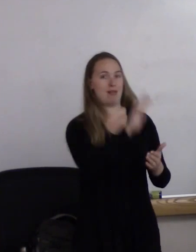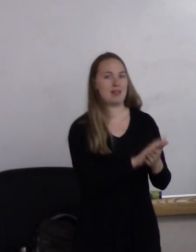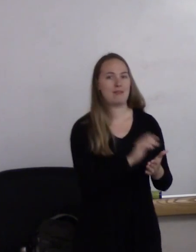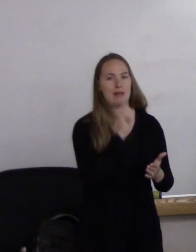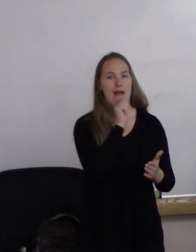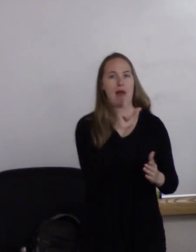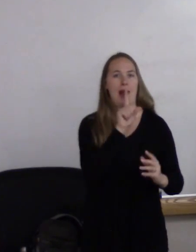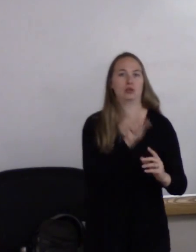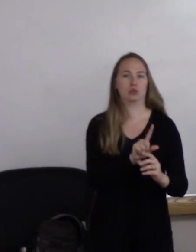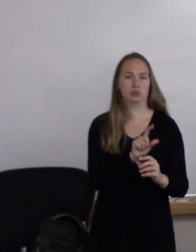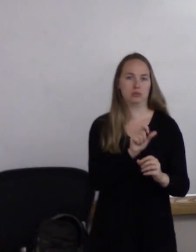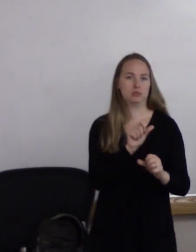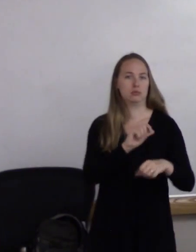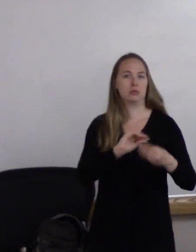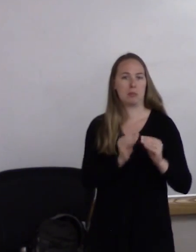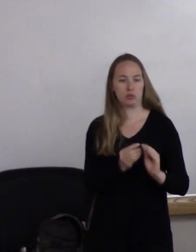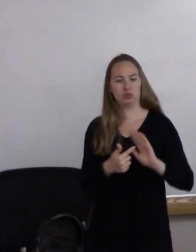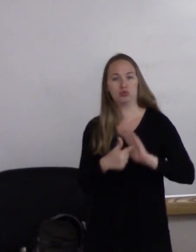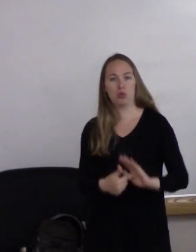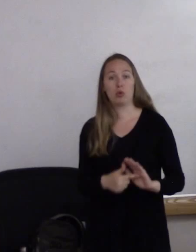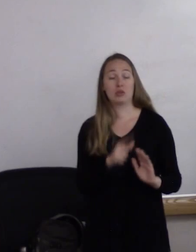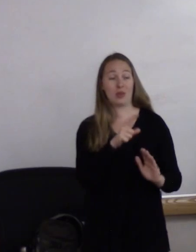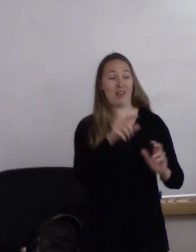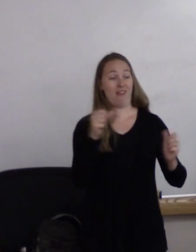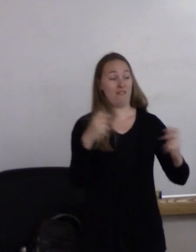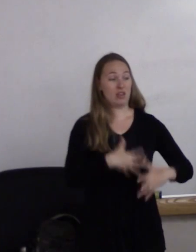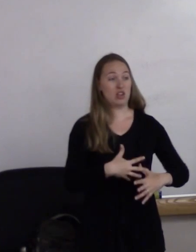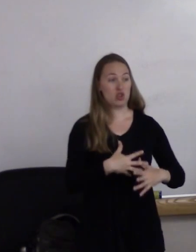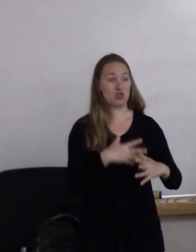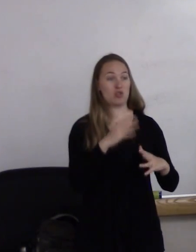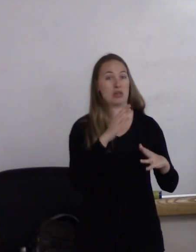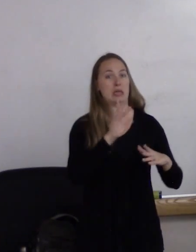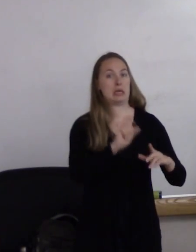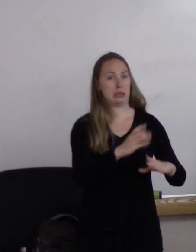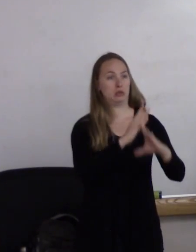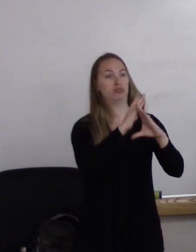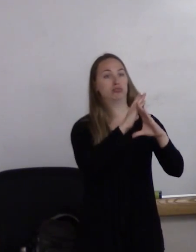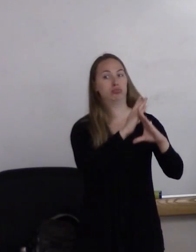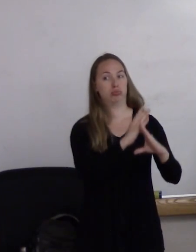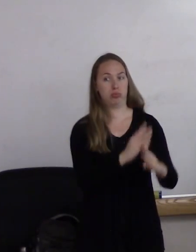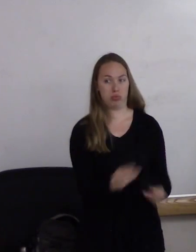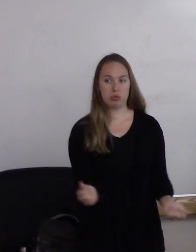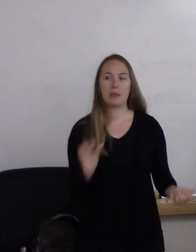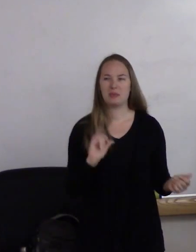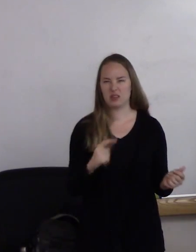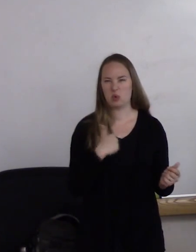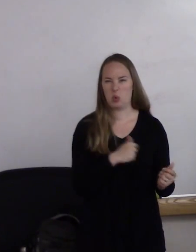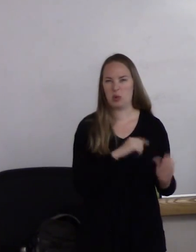or this barrier needs to slowly be chiseled away, and that's what we do at Training to Serve.